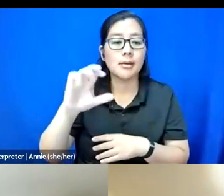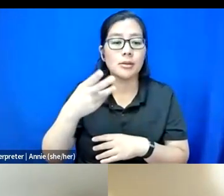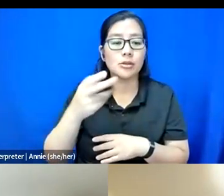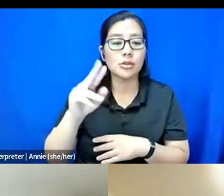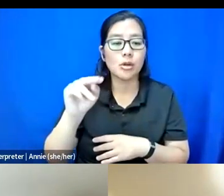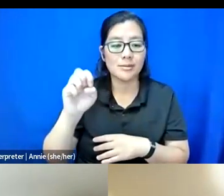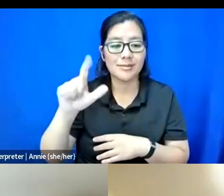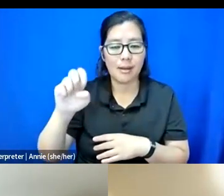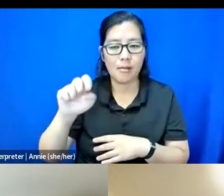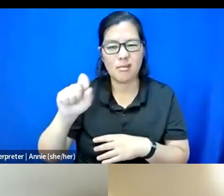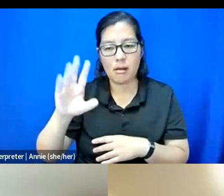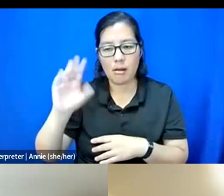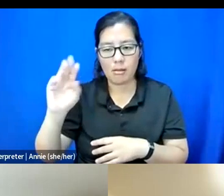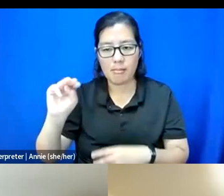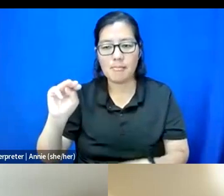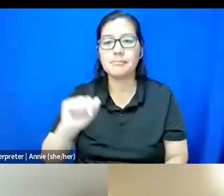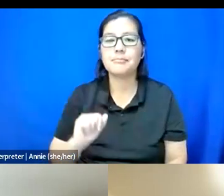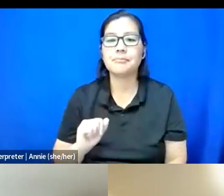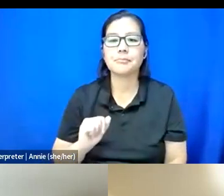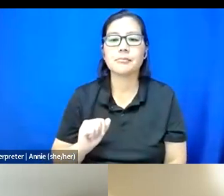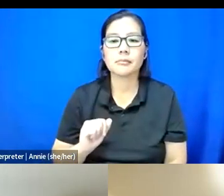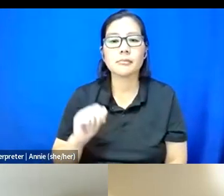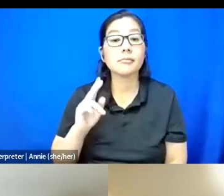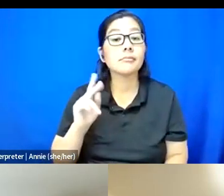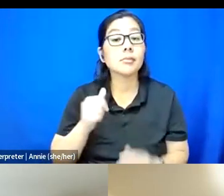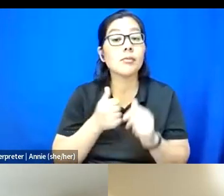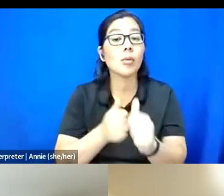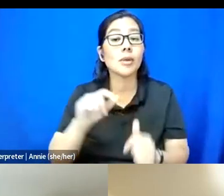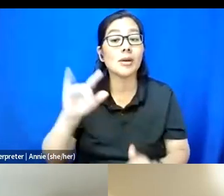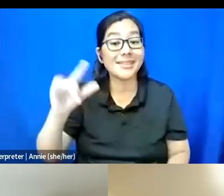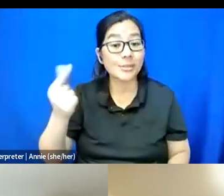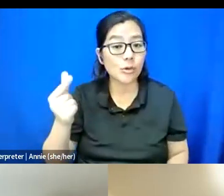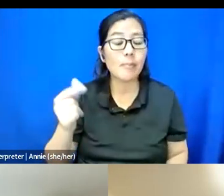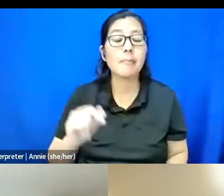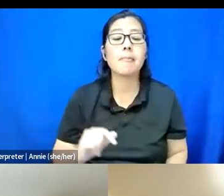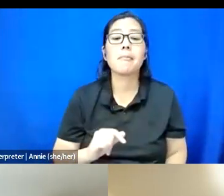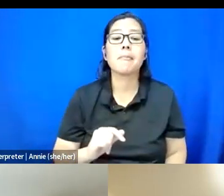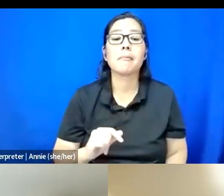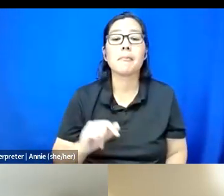And folks can also follow me on Instagram at Mia Charnelle.